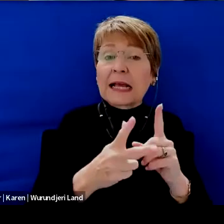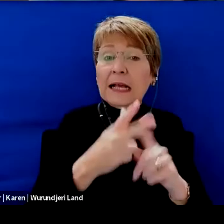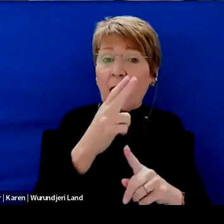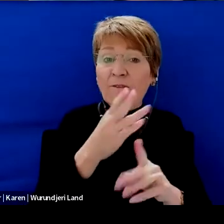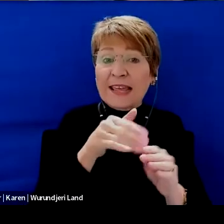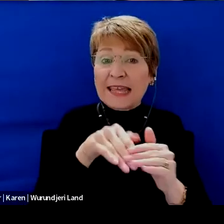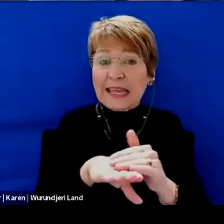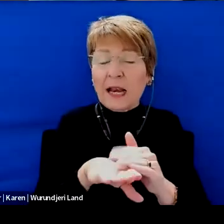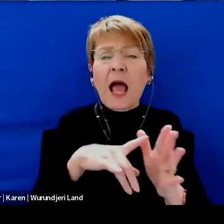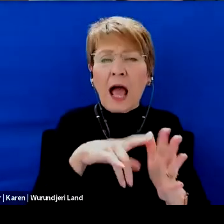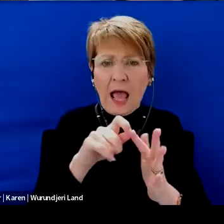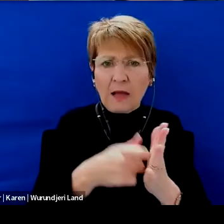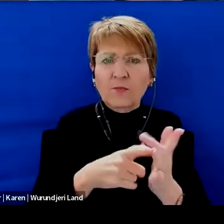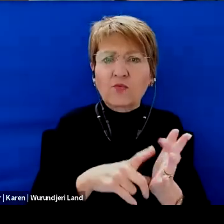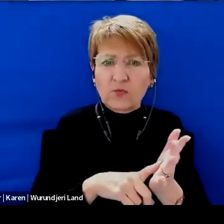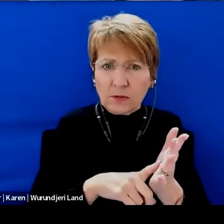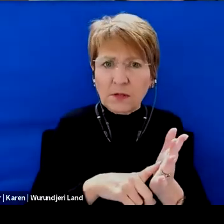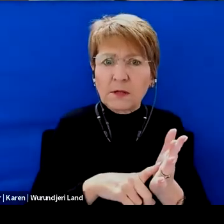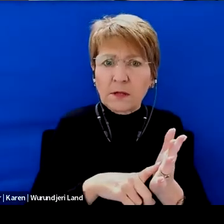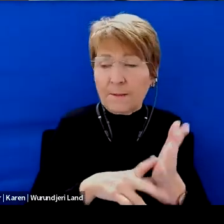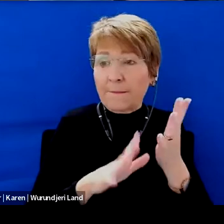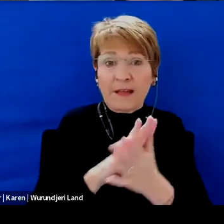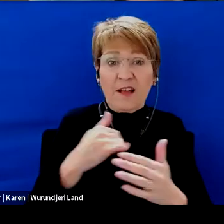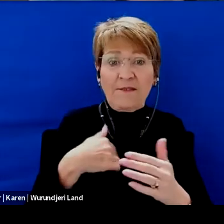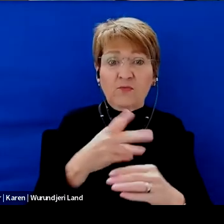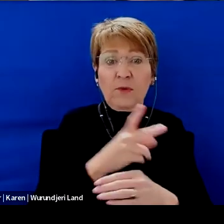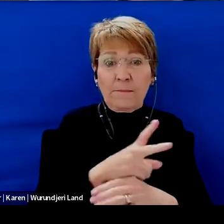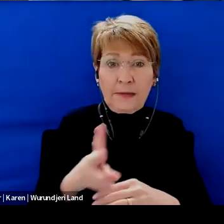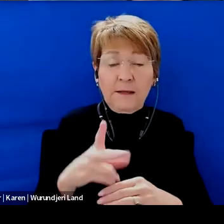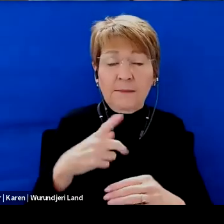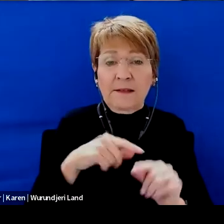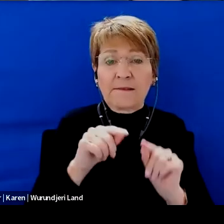So because of that, that was one of the reasons I have to end up repeating.